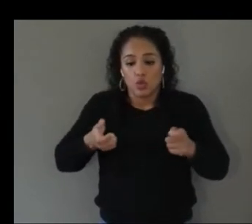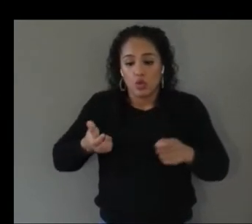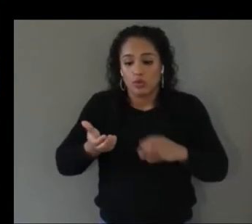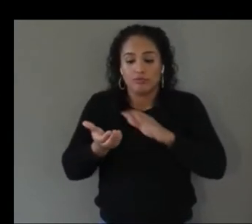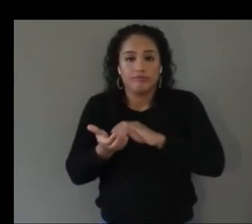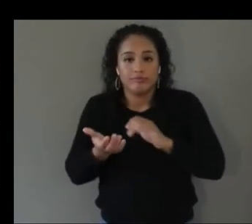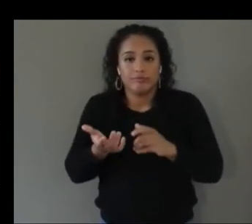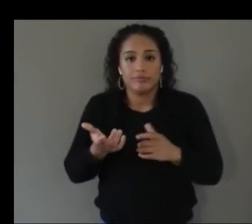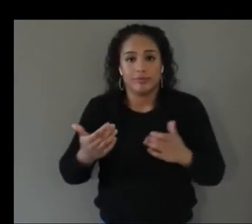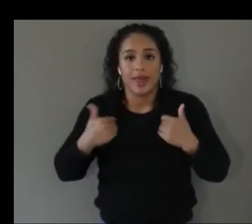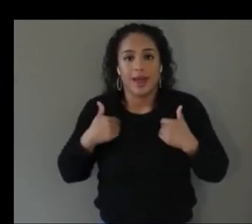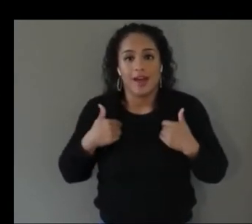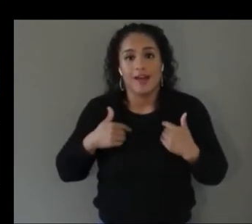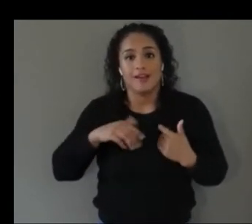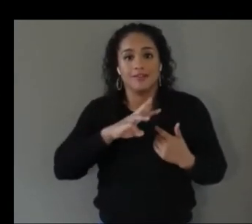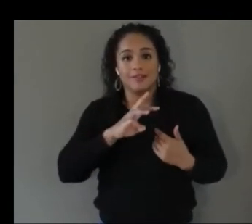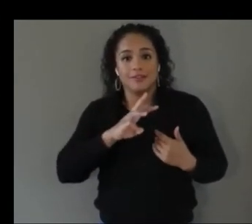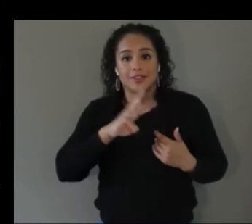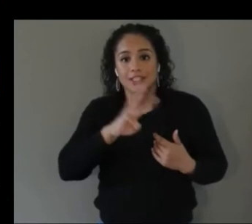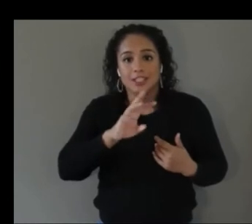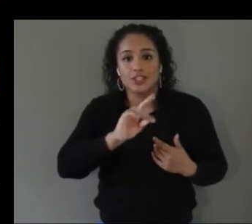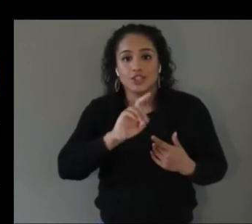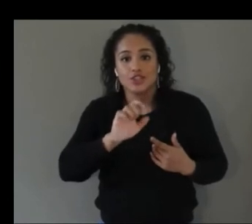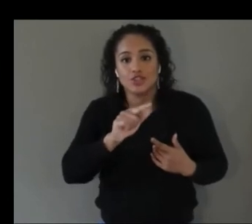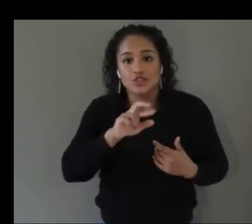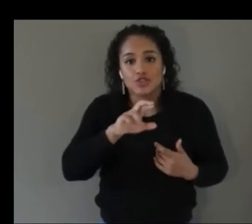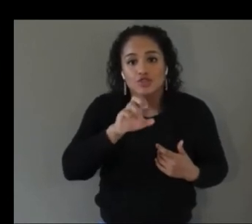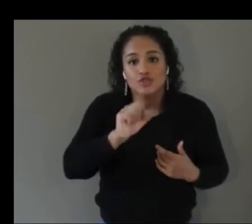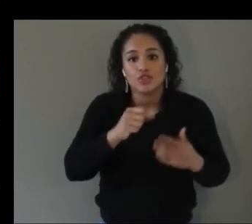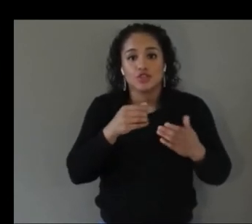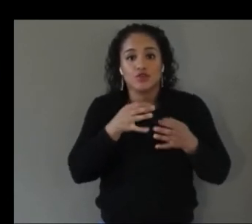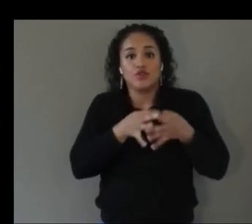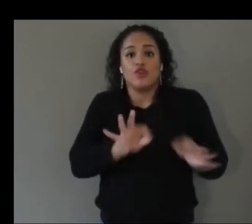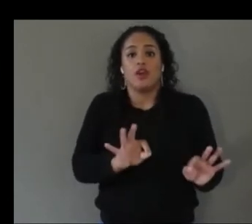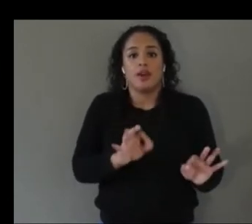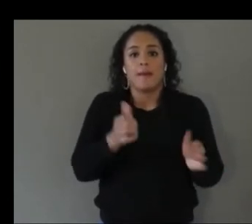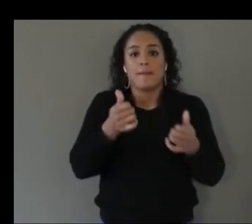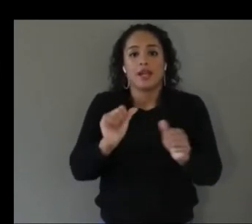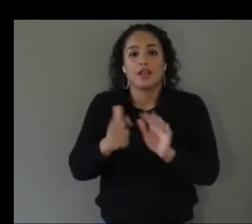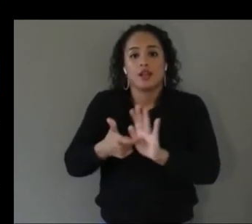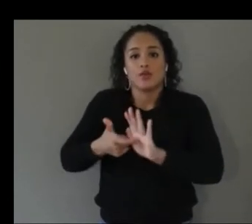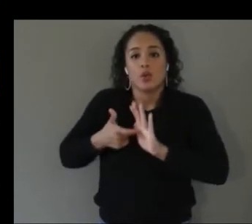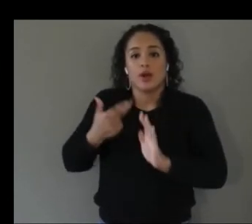anything that requires an hmd especially if the person has to kind of equip and unequip it for